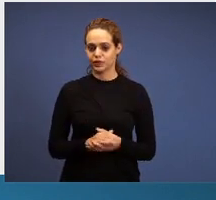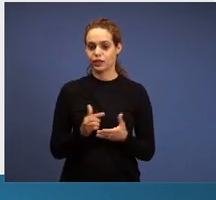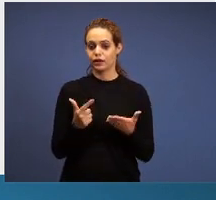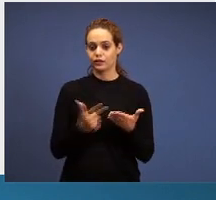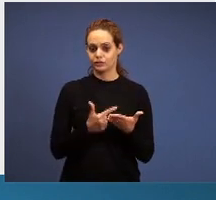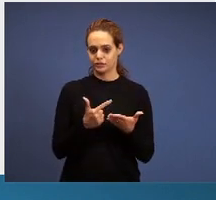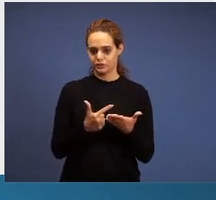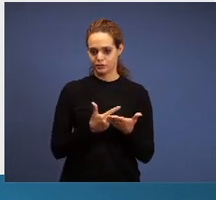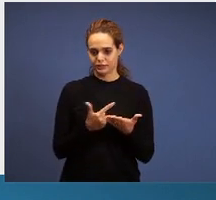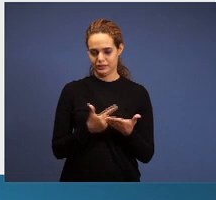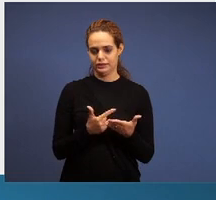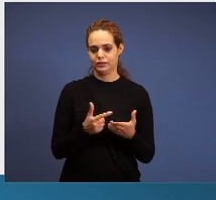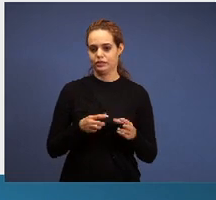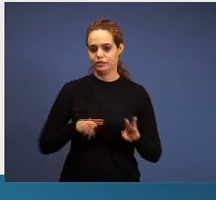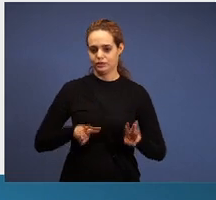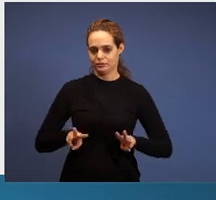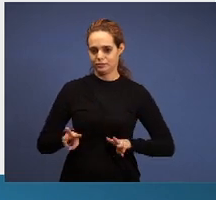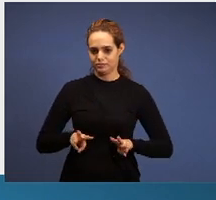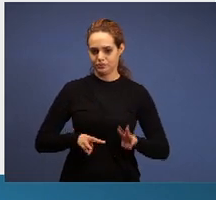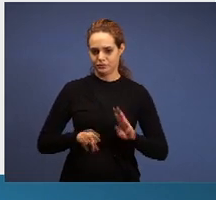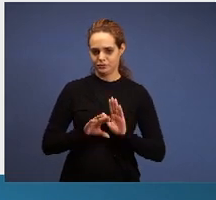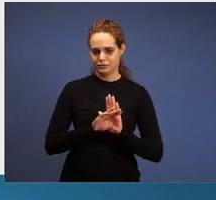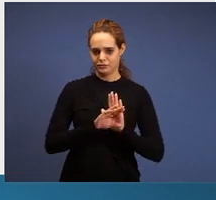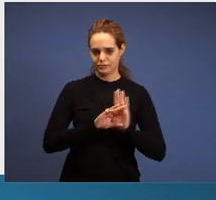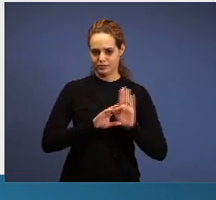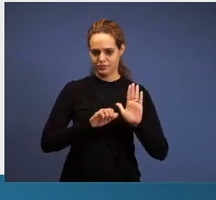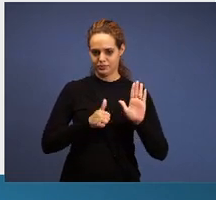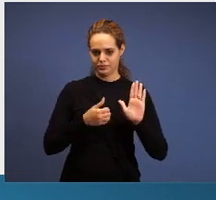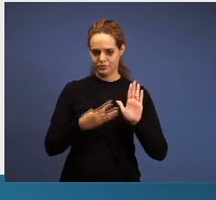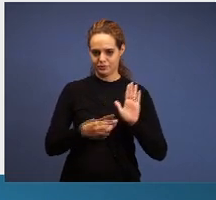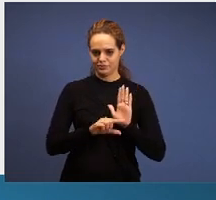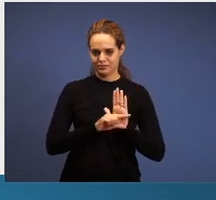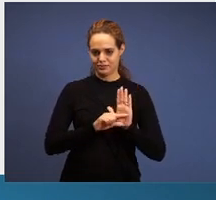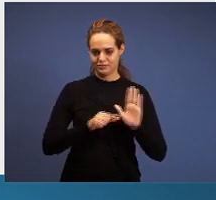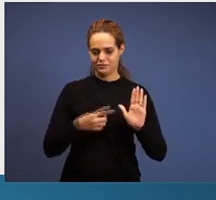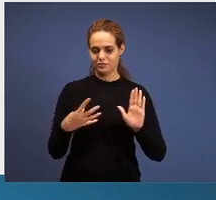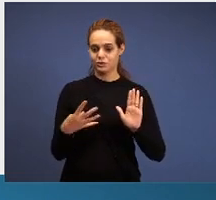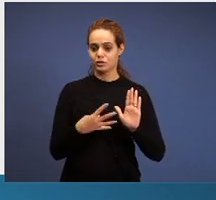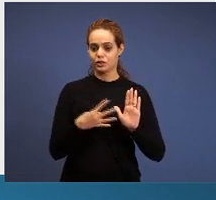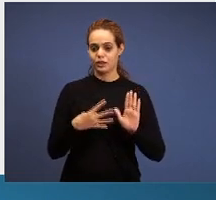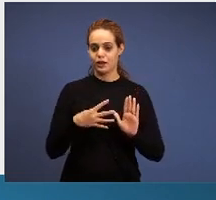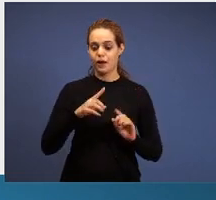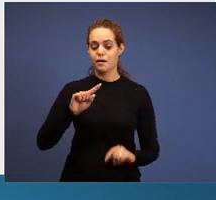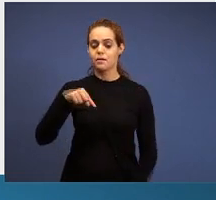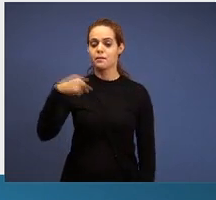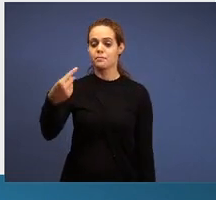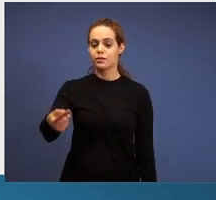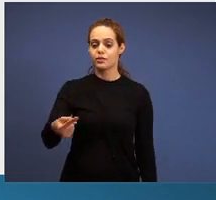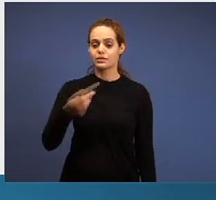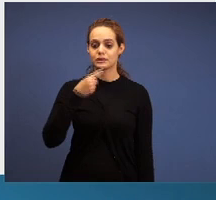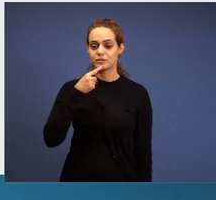there’s no problem, it's just believers. To the next week, but there is still one, where